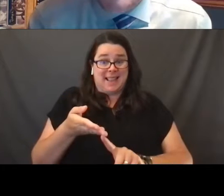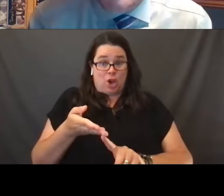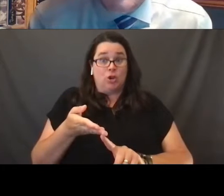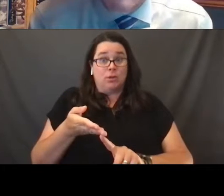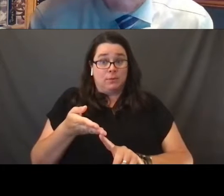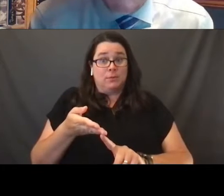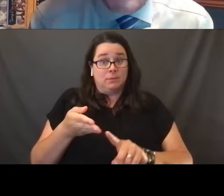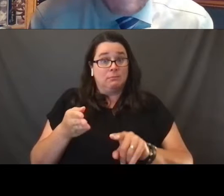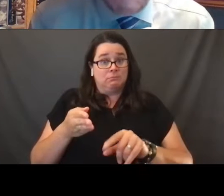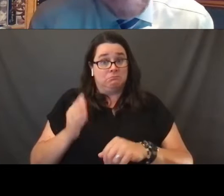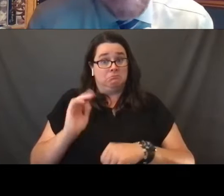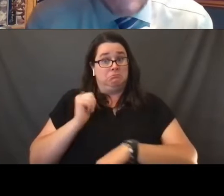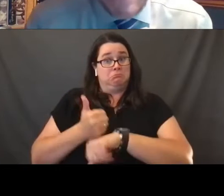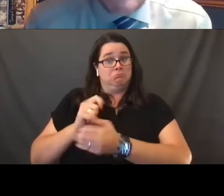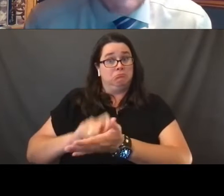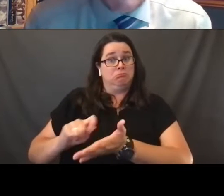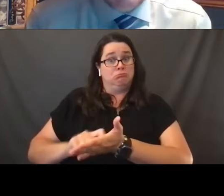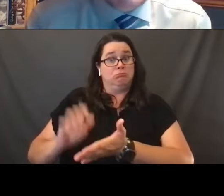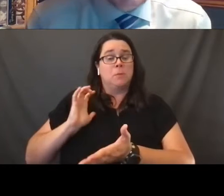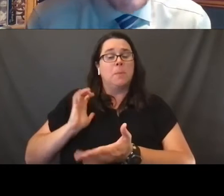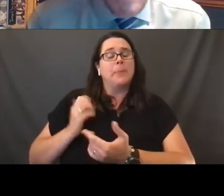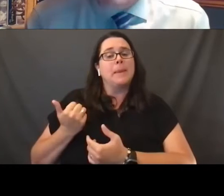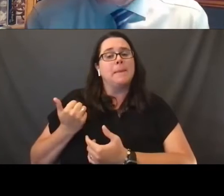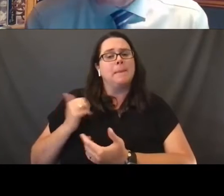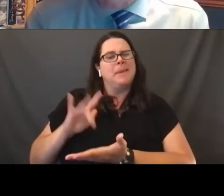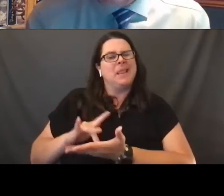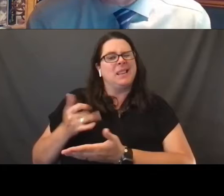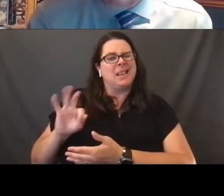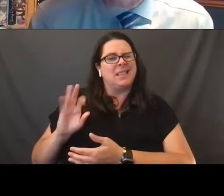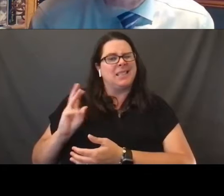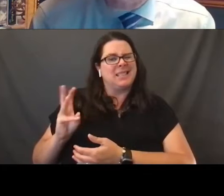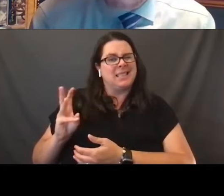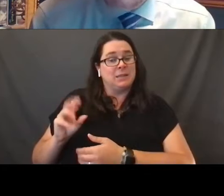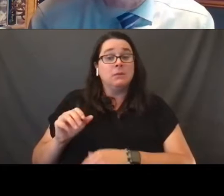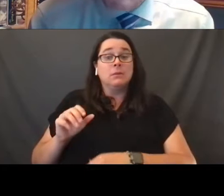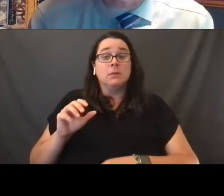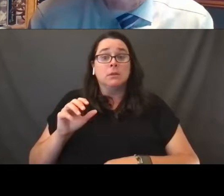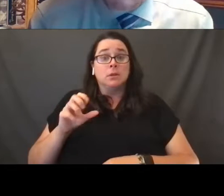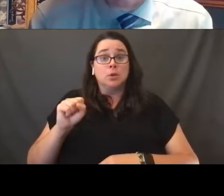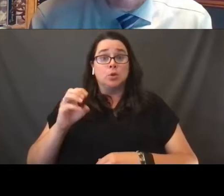in the mid 1960s. And so the question before the Supreme Court